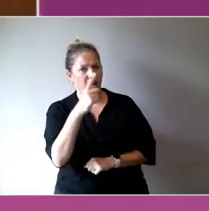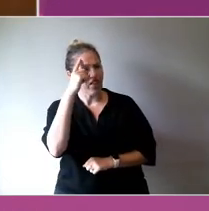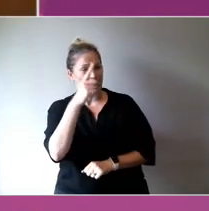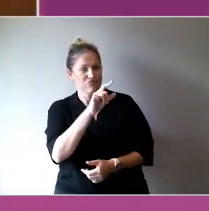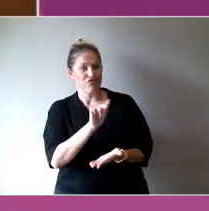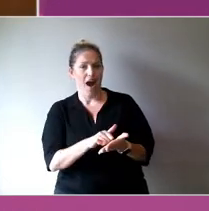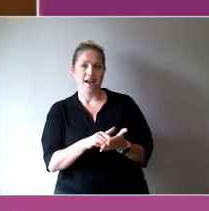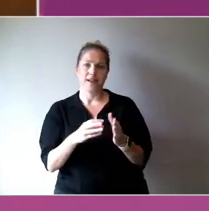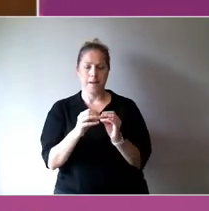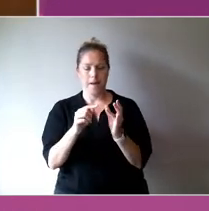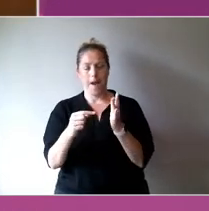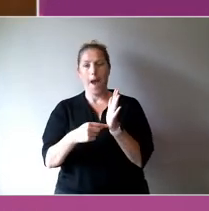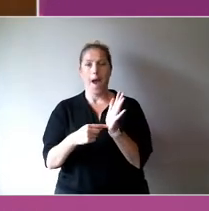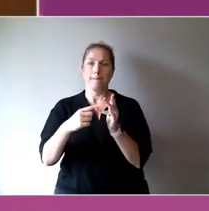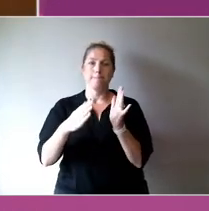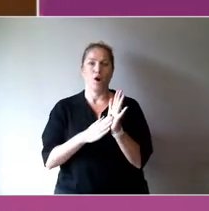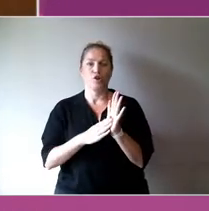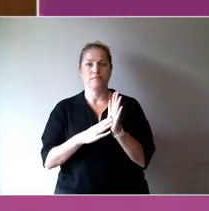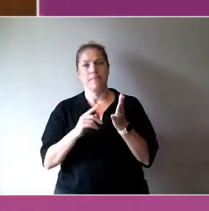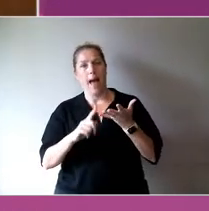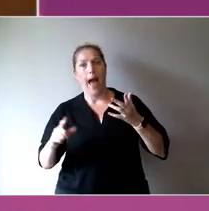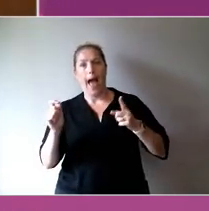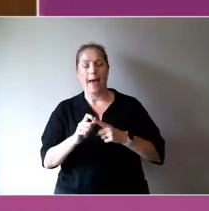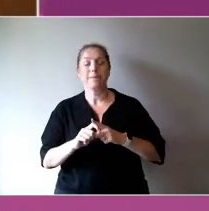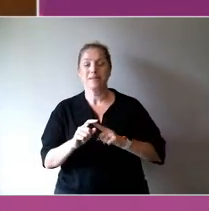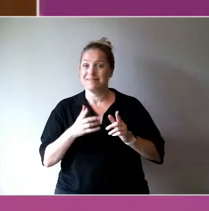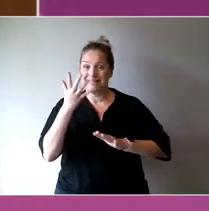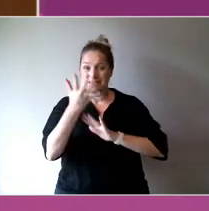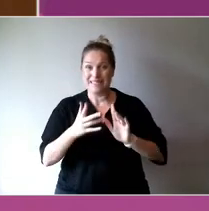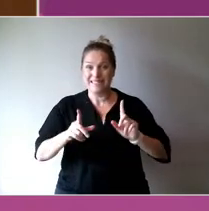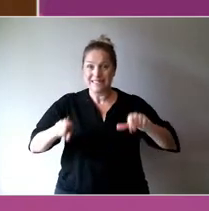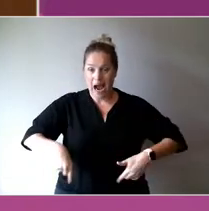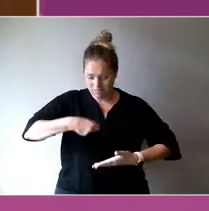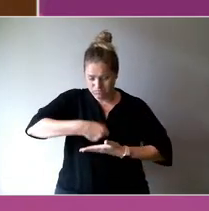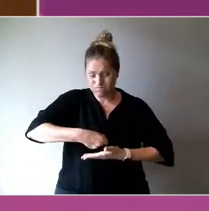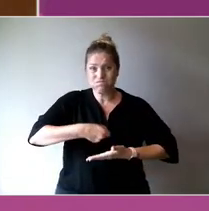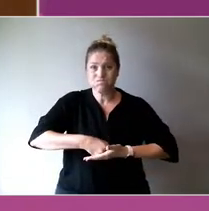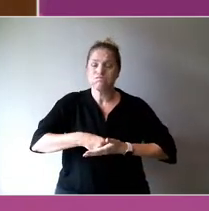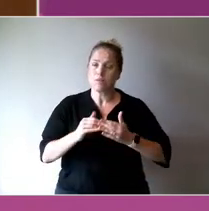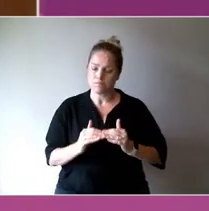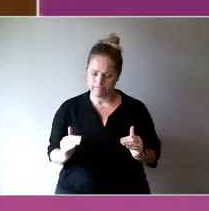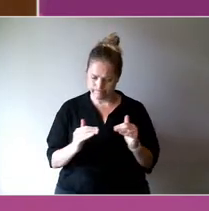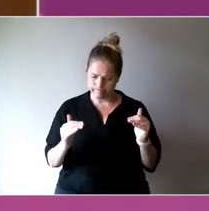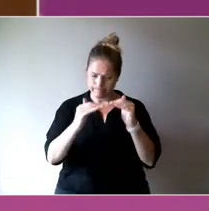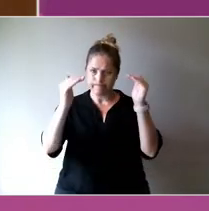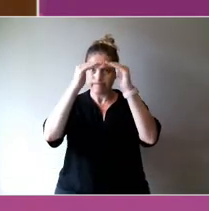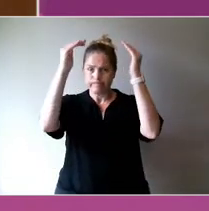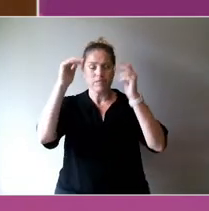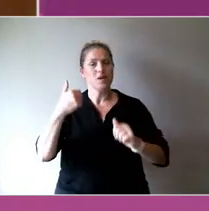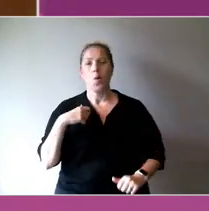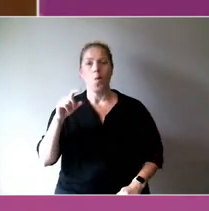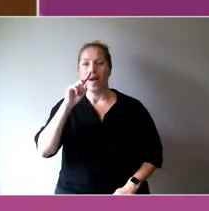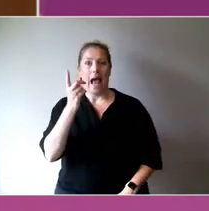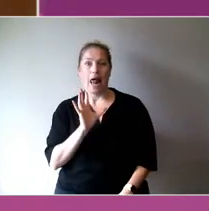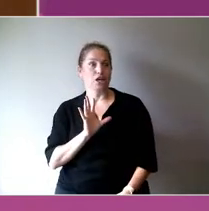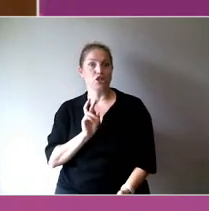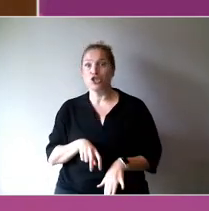Rather than going in with a solution. And we can think about that in terms of systemic change.